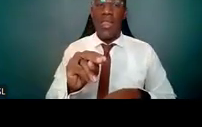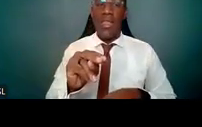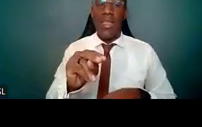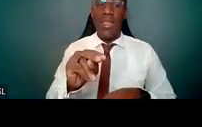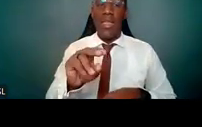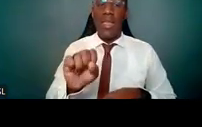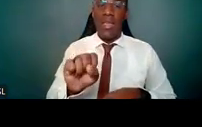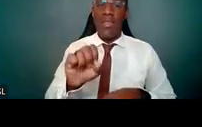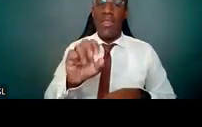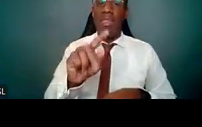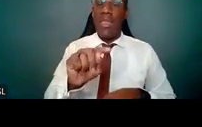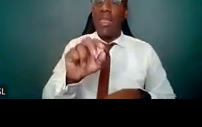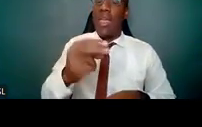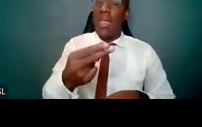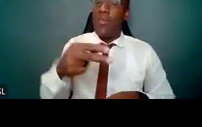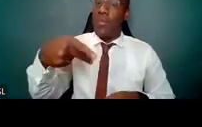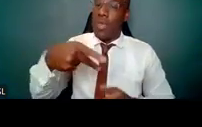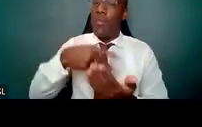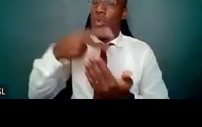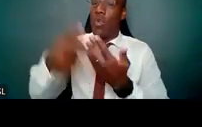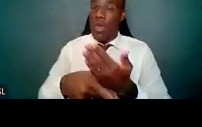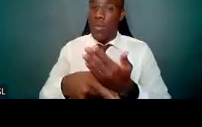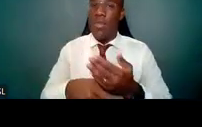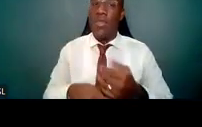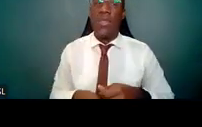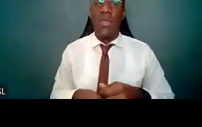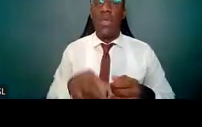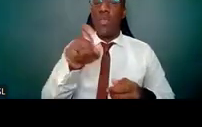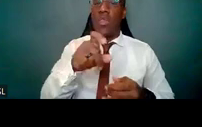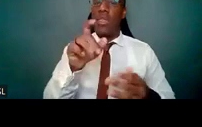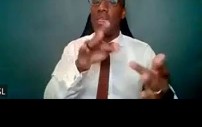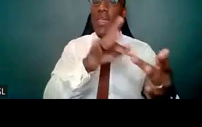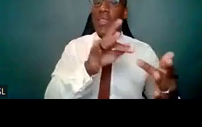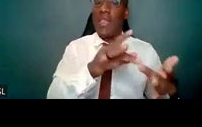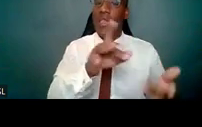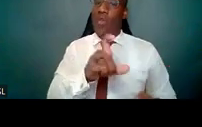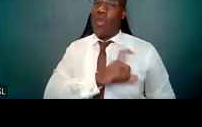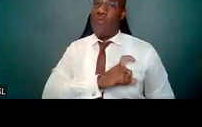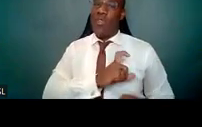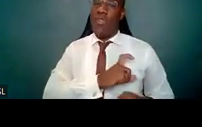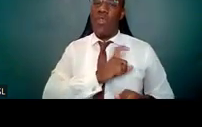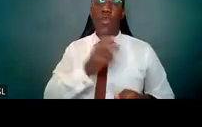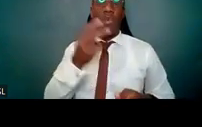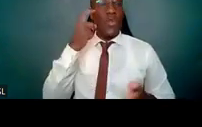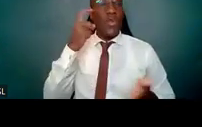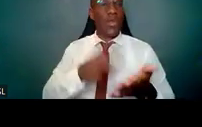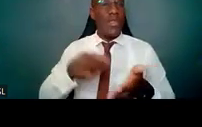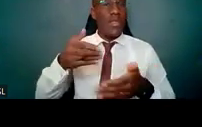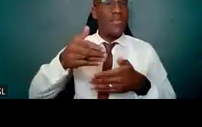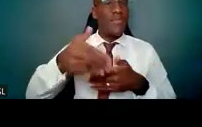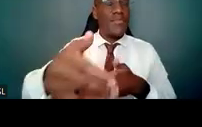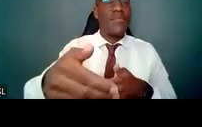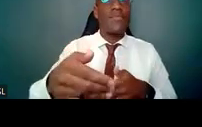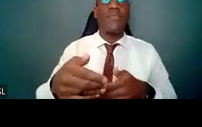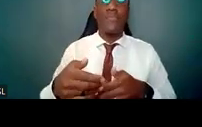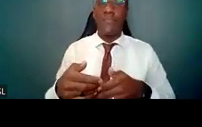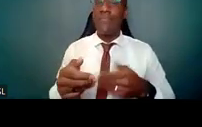so make sure that you reach out to us. This is something you're going to hear frequently as the slides progress here,